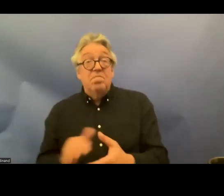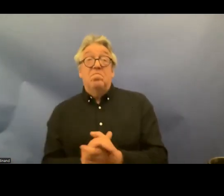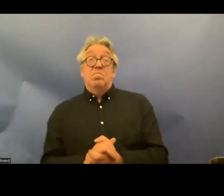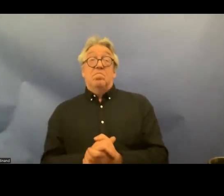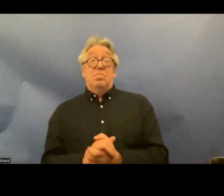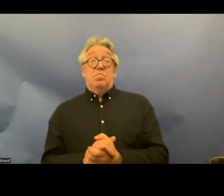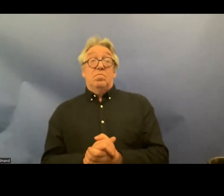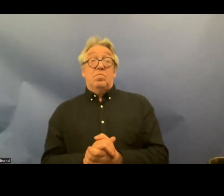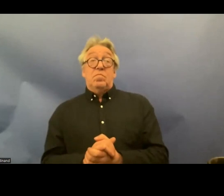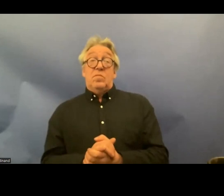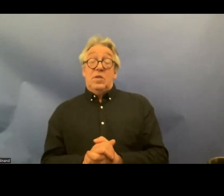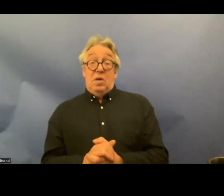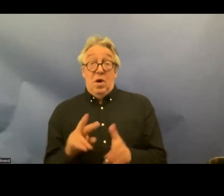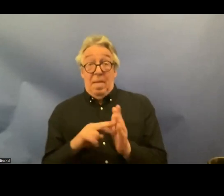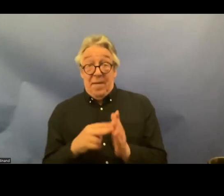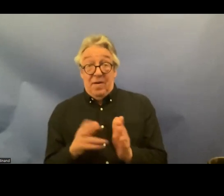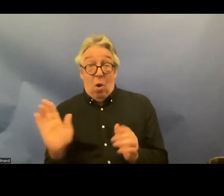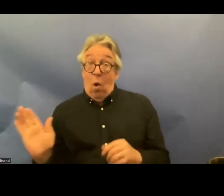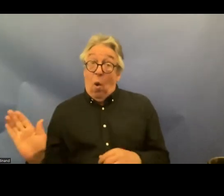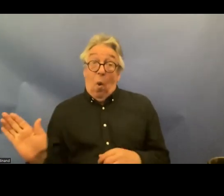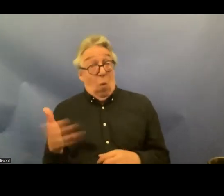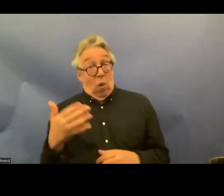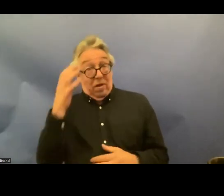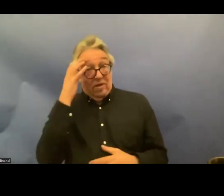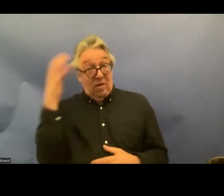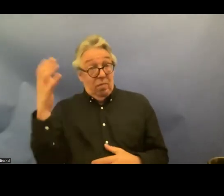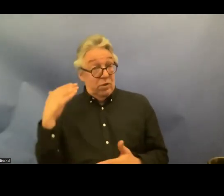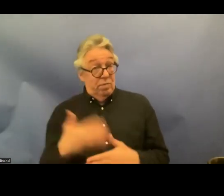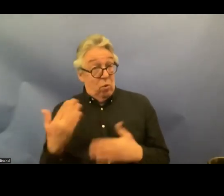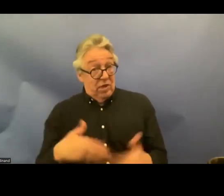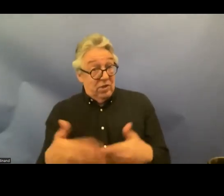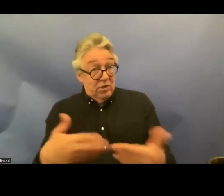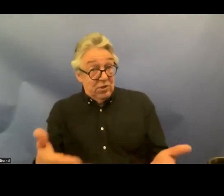them which means all states uh procedures on the state level that